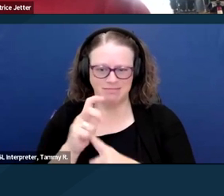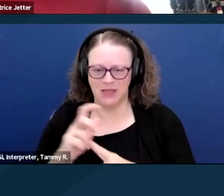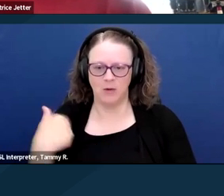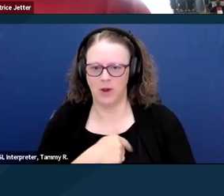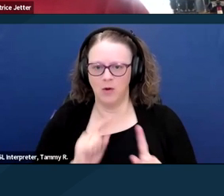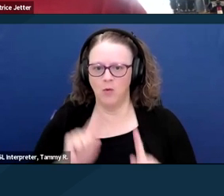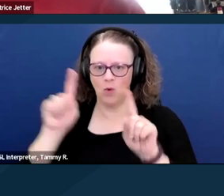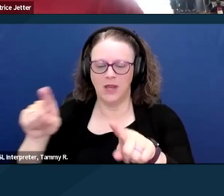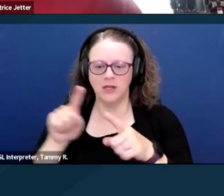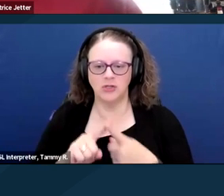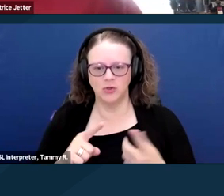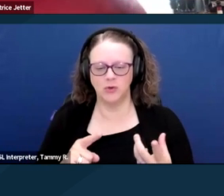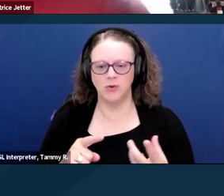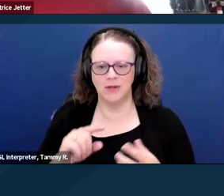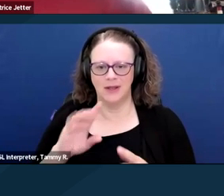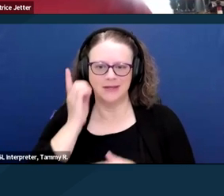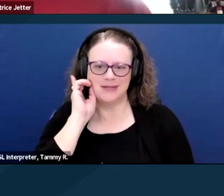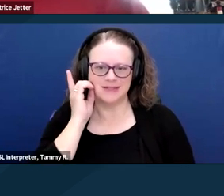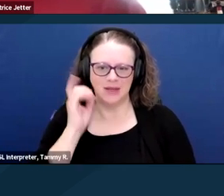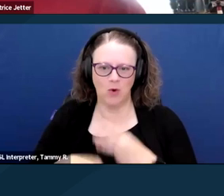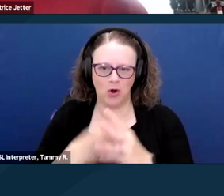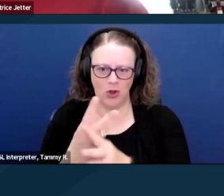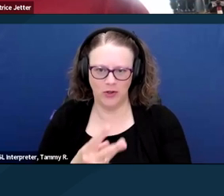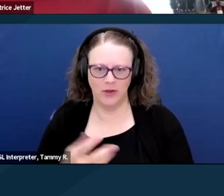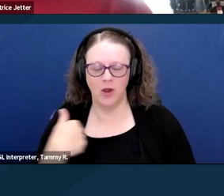We would love to have that accessible ranch style home